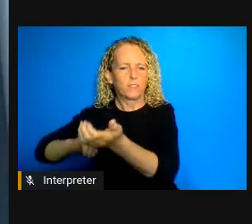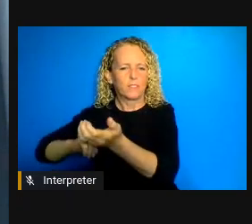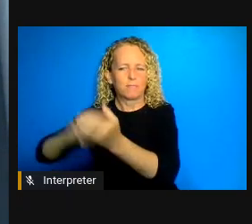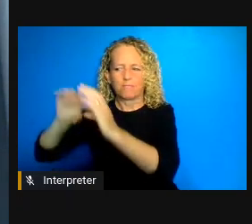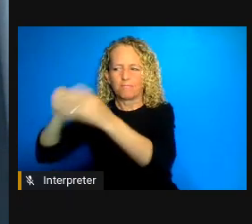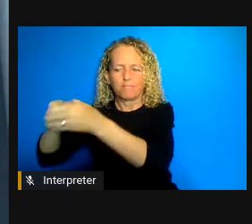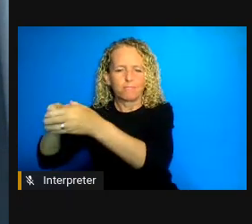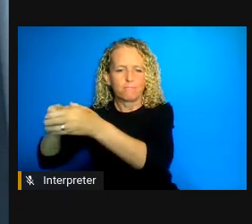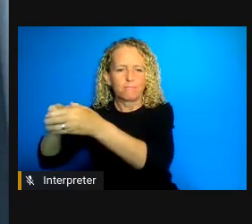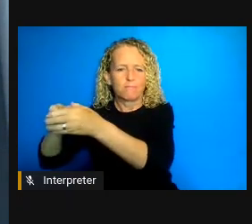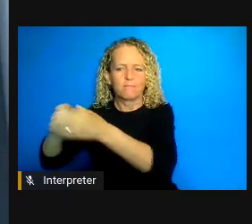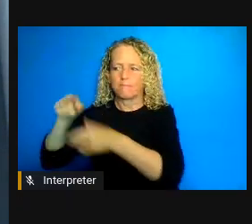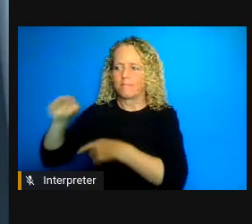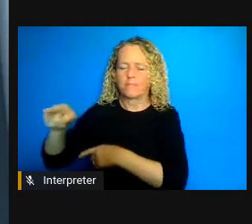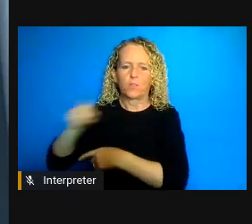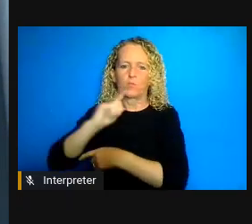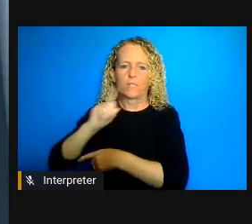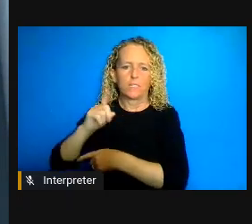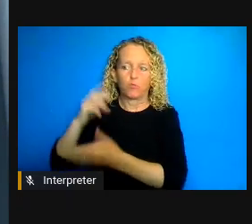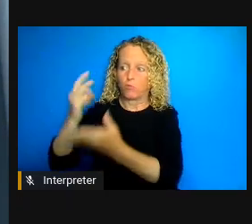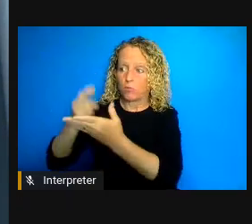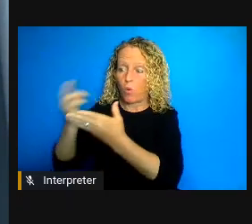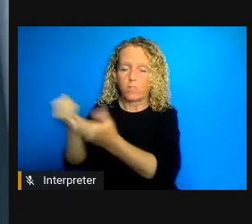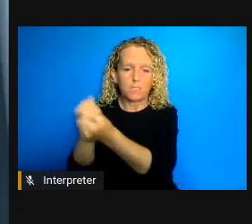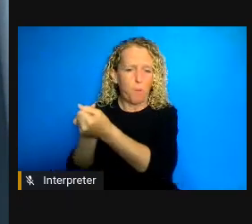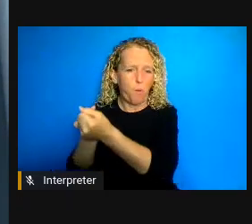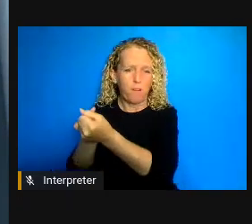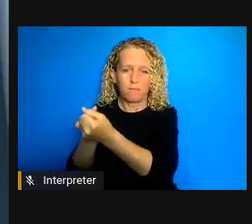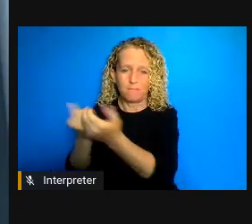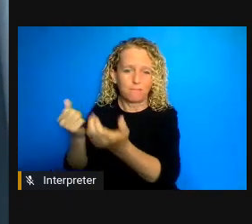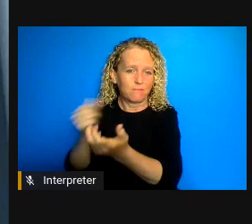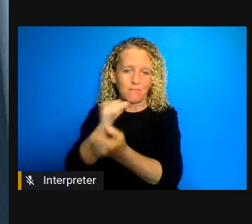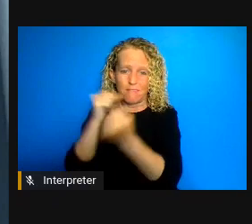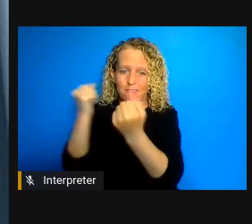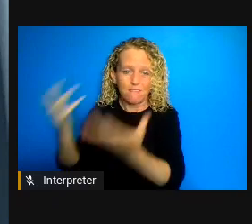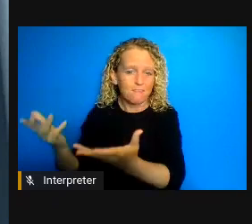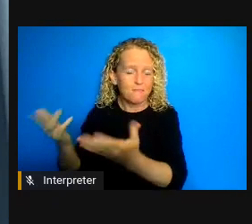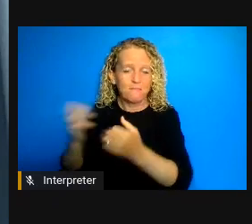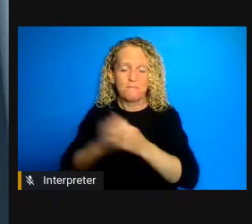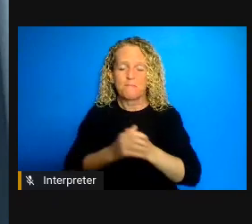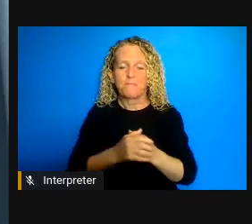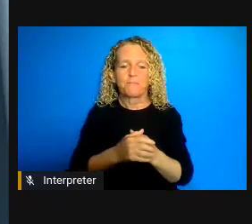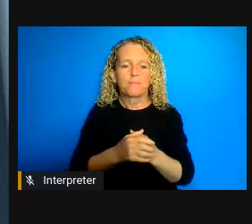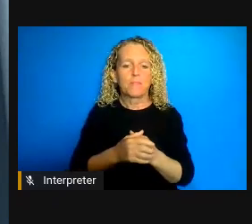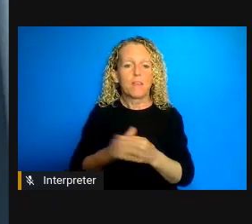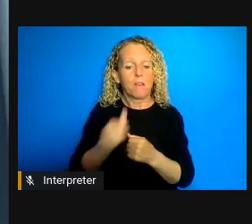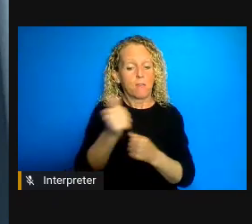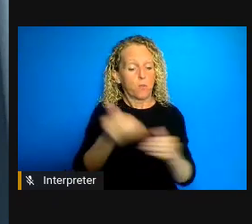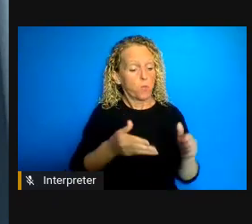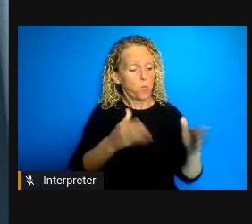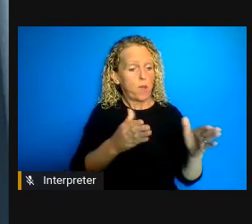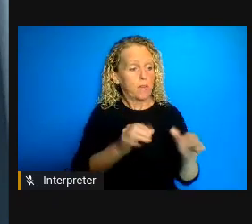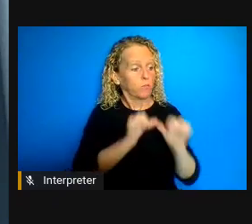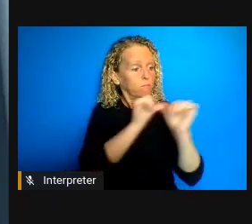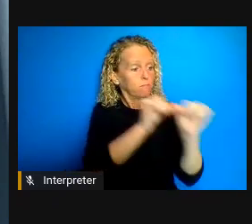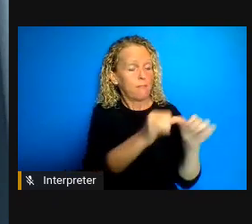settings. Another way to stay healthy is quite frankly to be wealthy poverty is